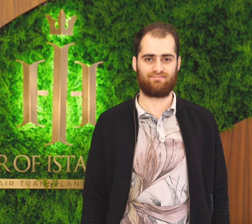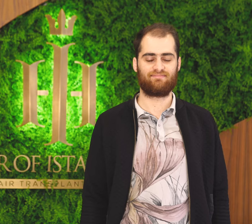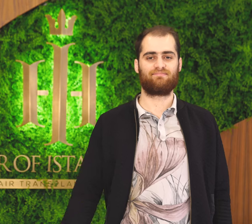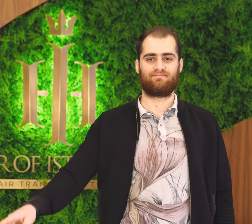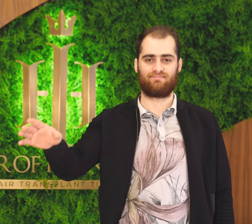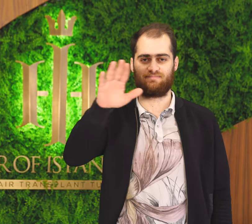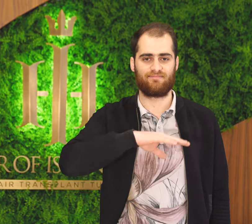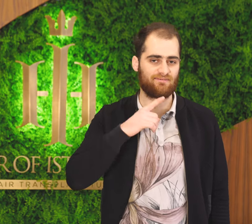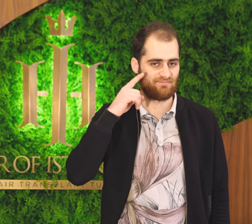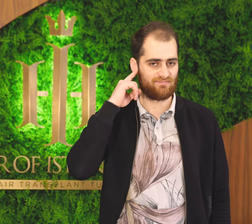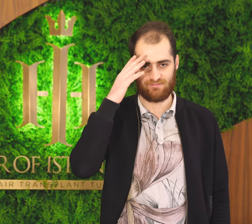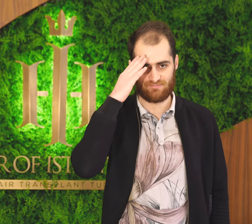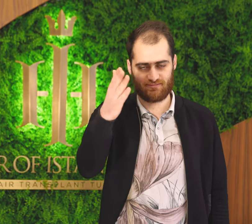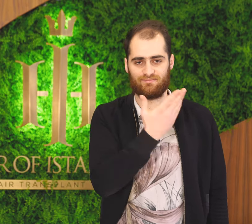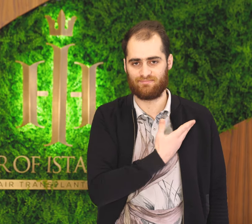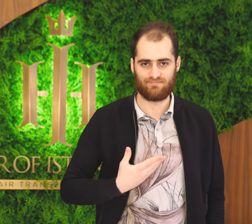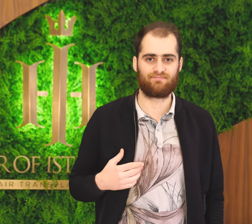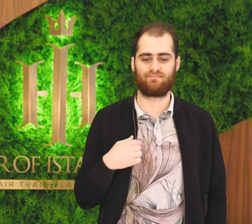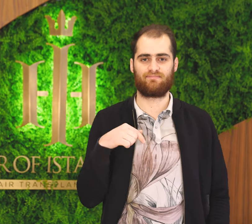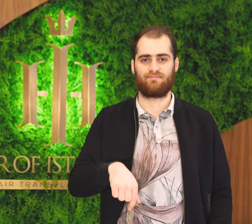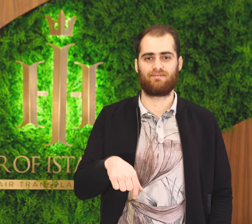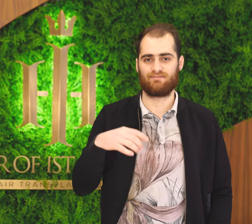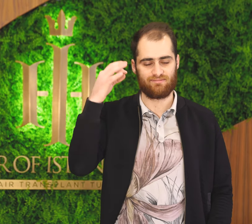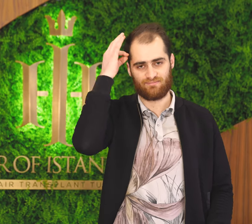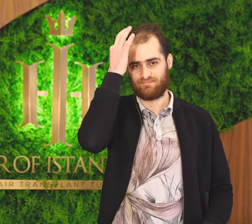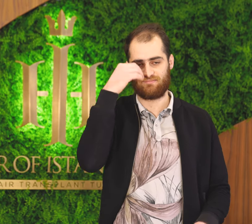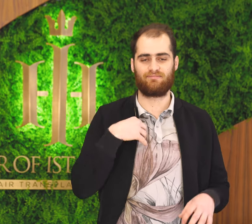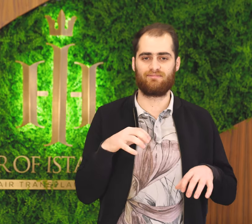Hello everyone and a special hello to people with disabilities I love you all, I am so excited because today my hair transplant procedure will be done.